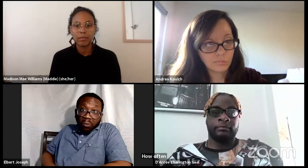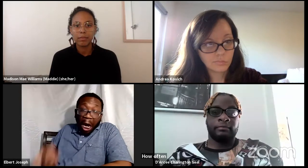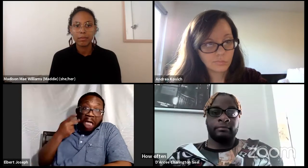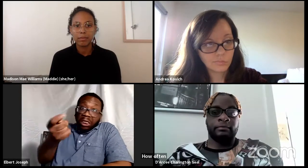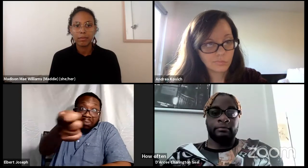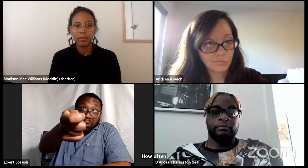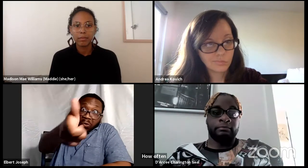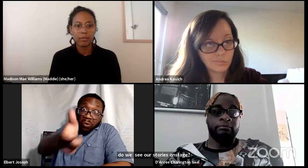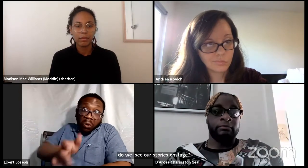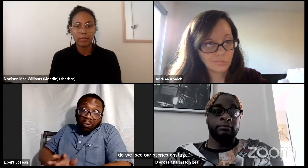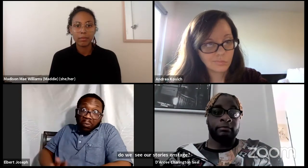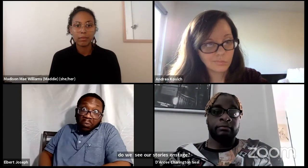I mean, I can count on one hand.